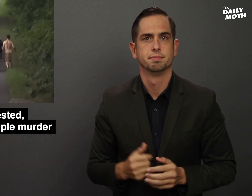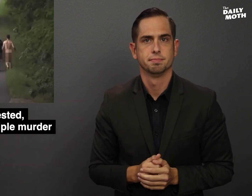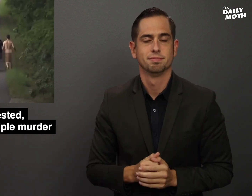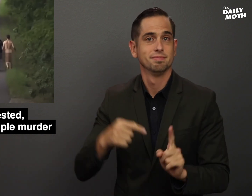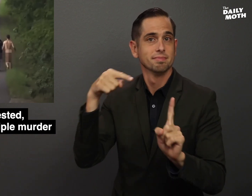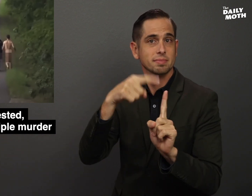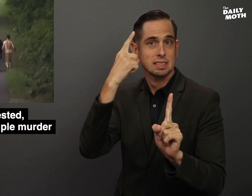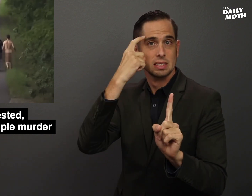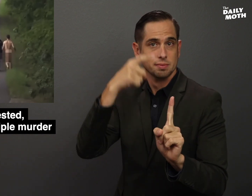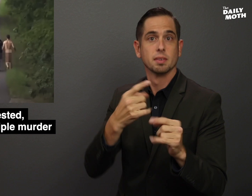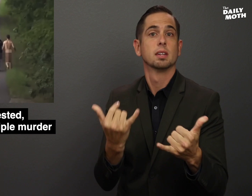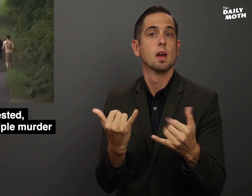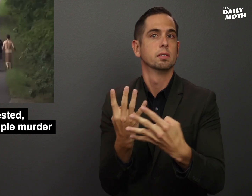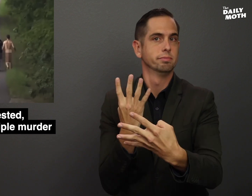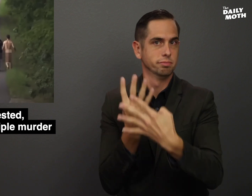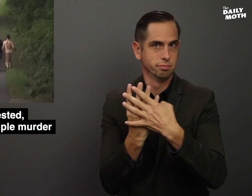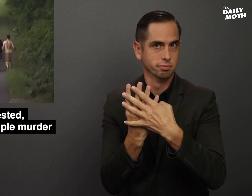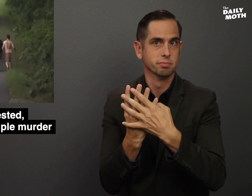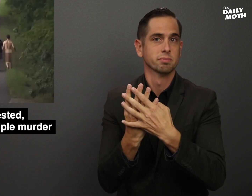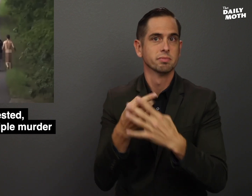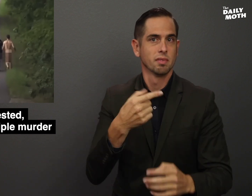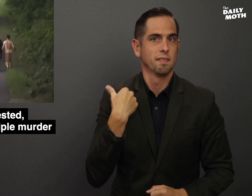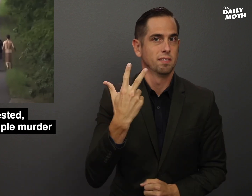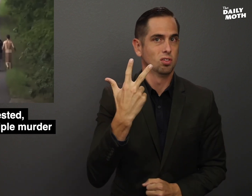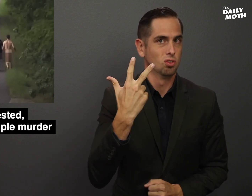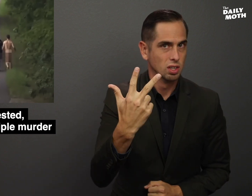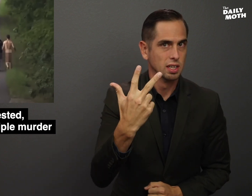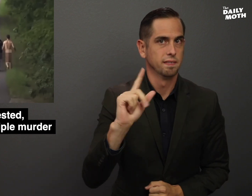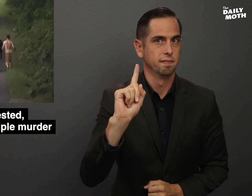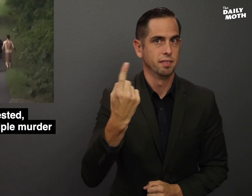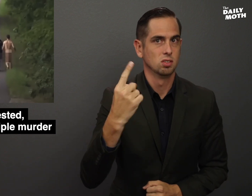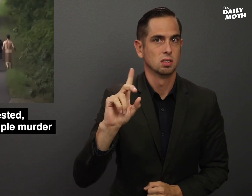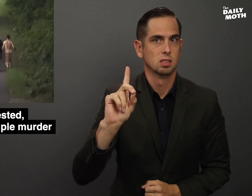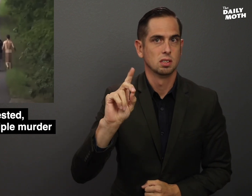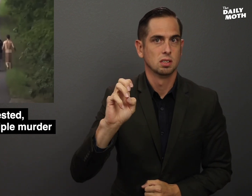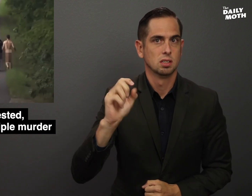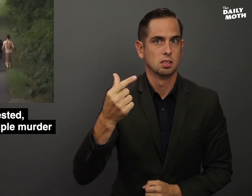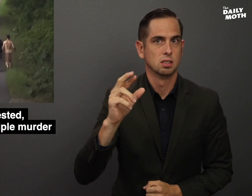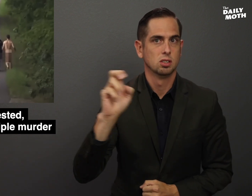The suspect is in custody with three first-degree